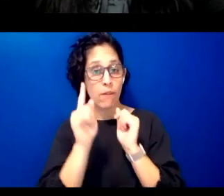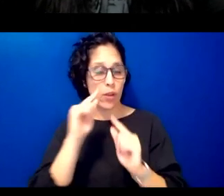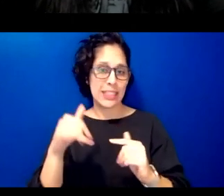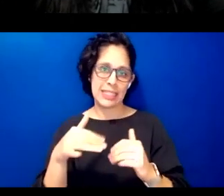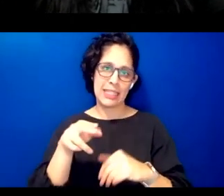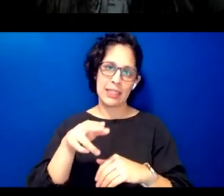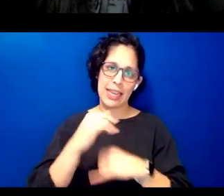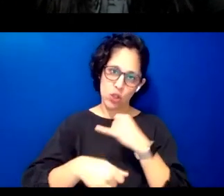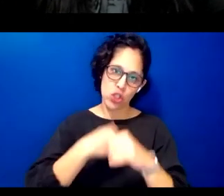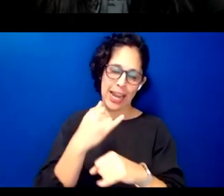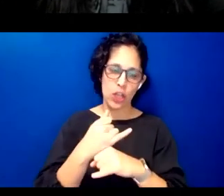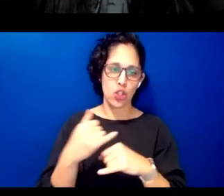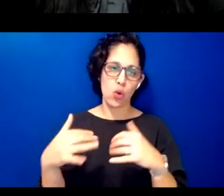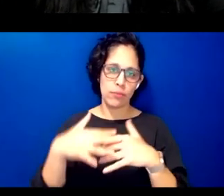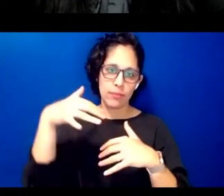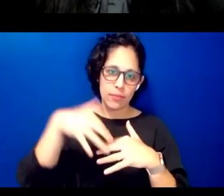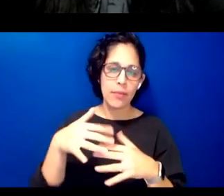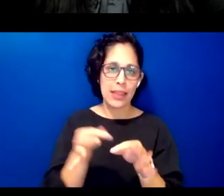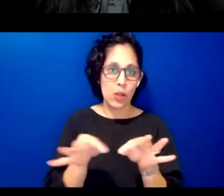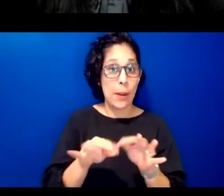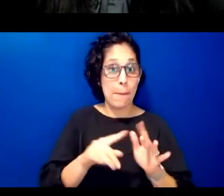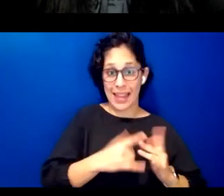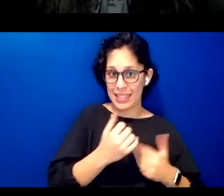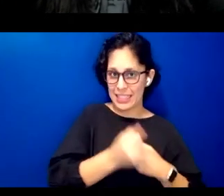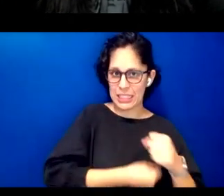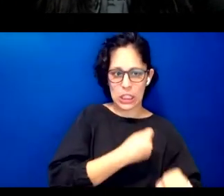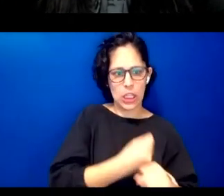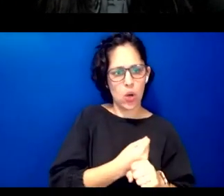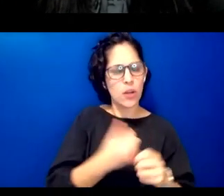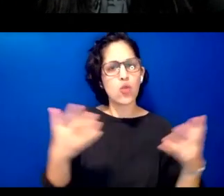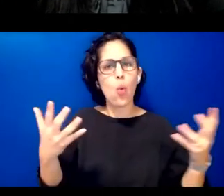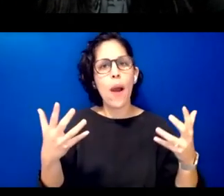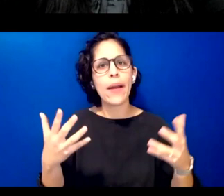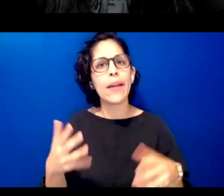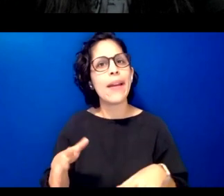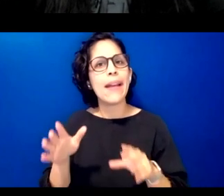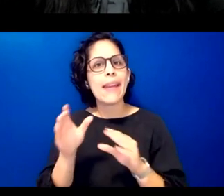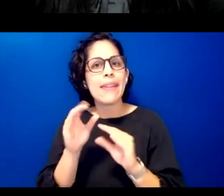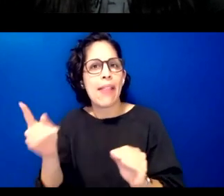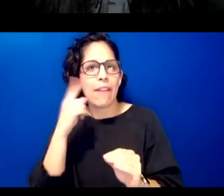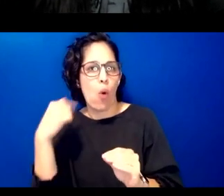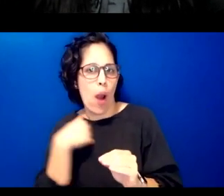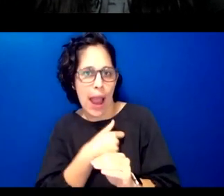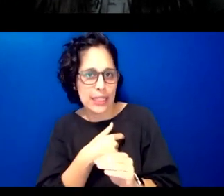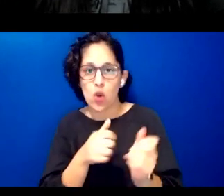languages which began this year is nothing for us without us anything that is for us